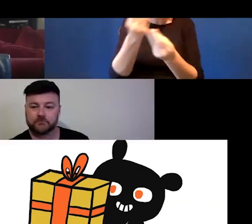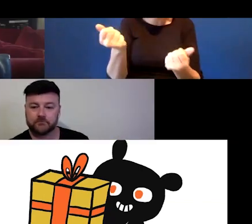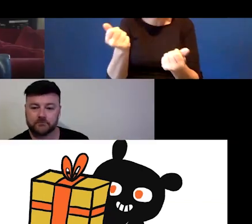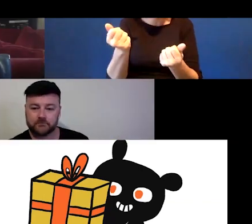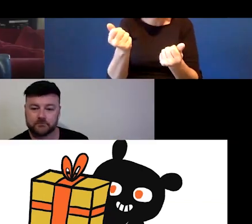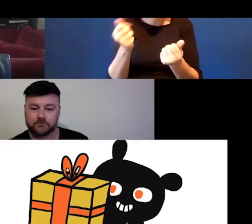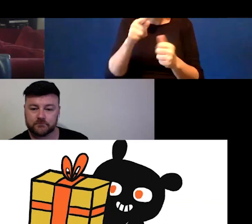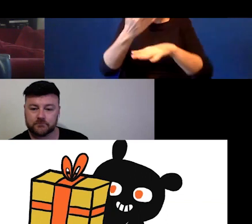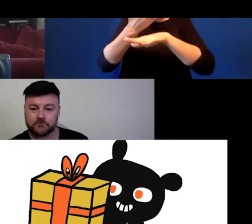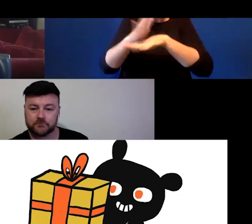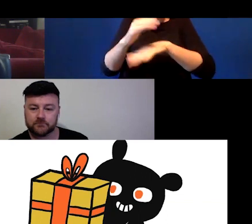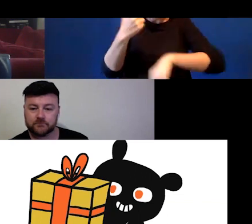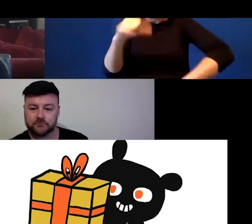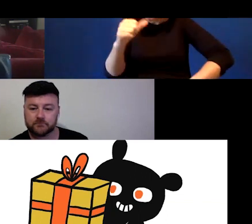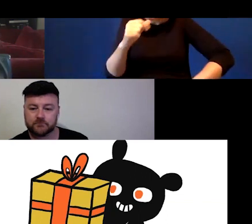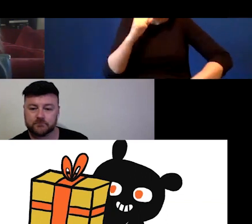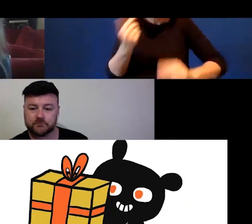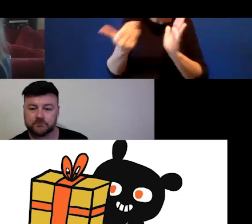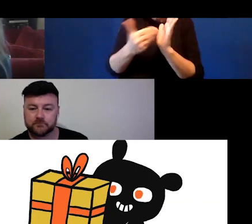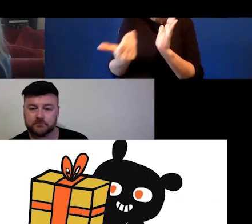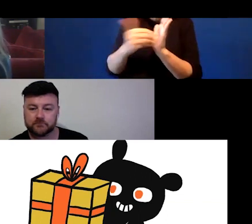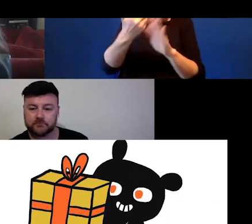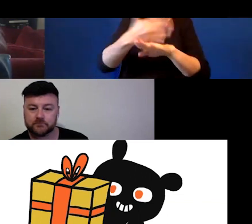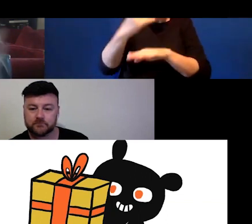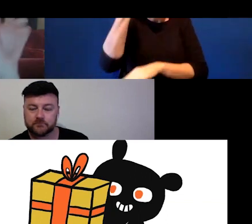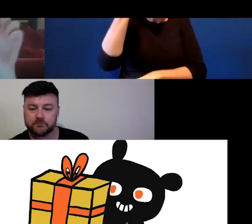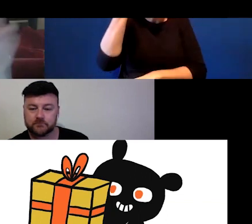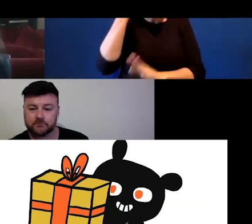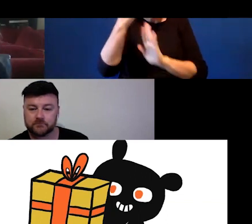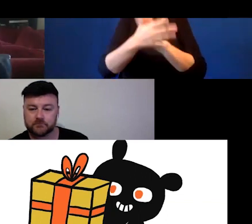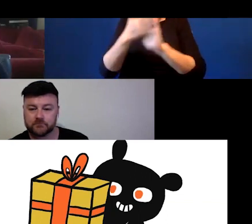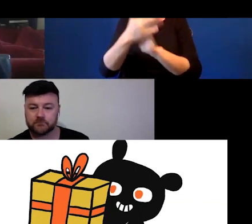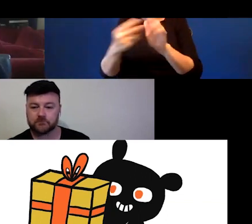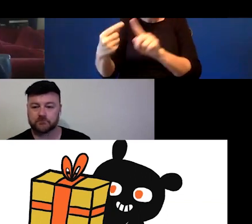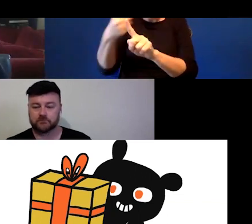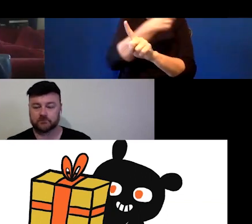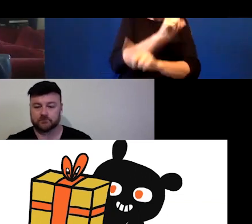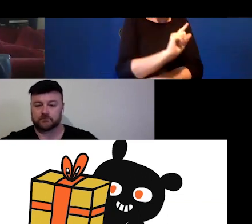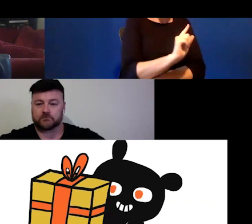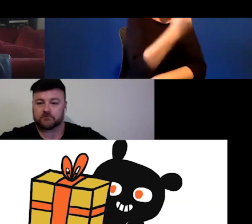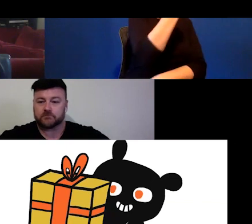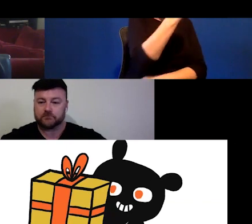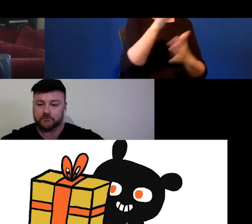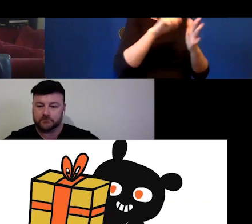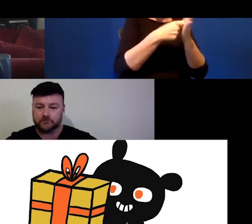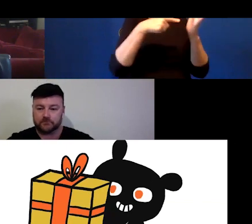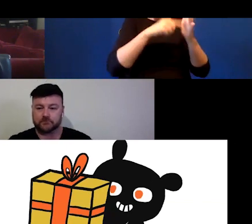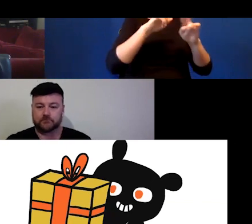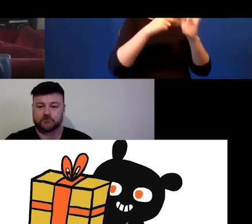that I discover can actually make the original of the previous work better and stronger.